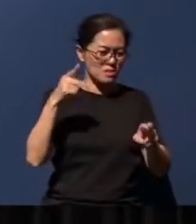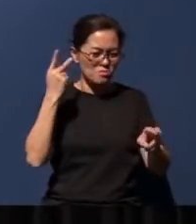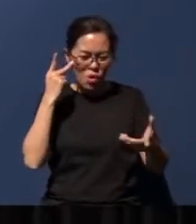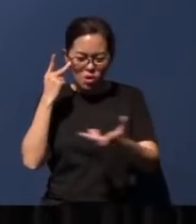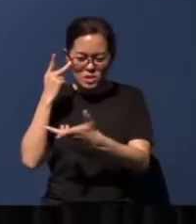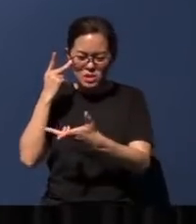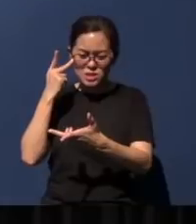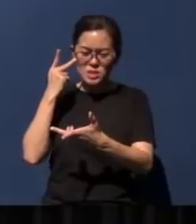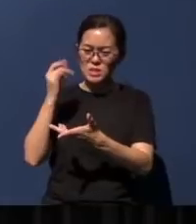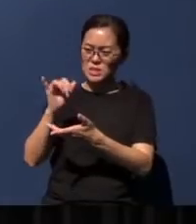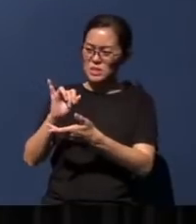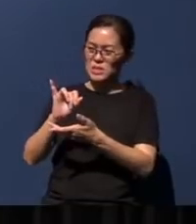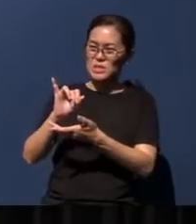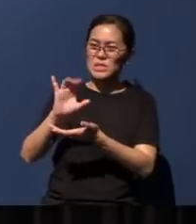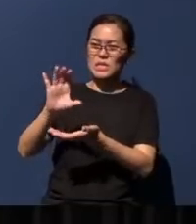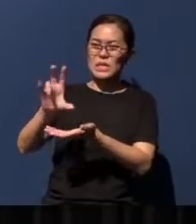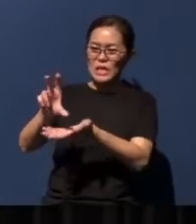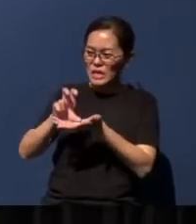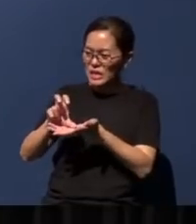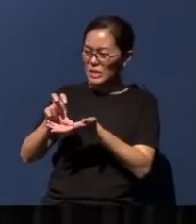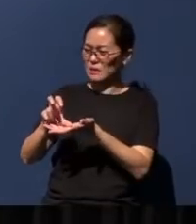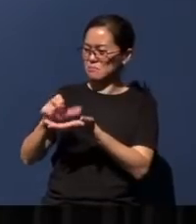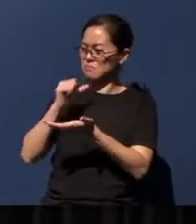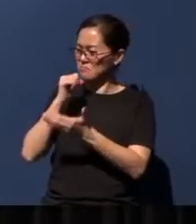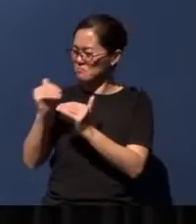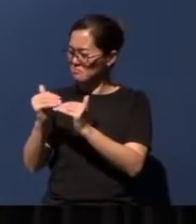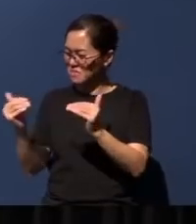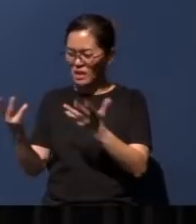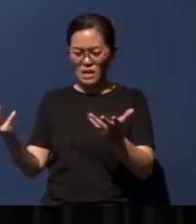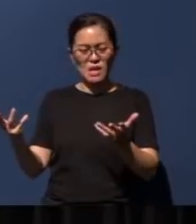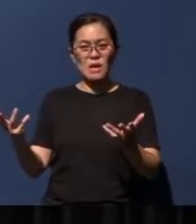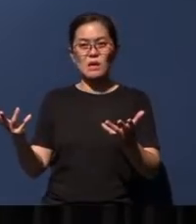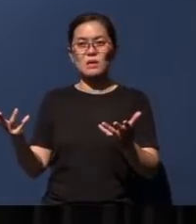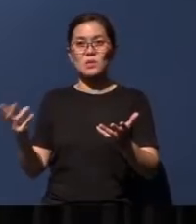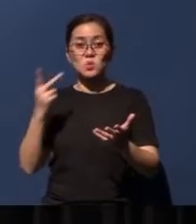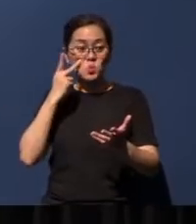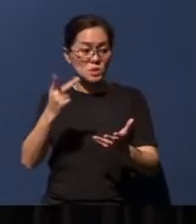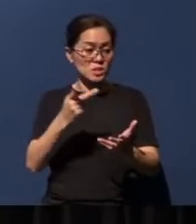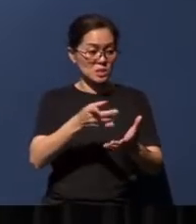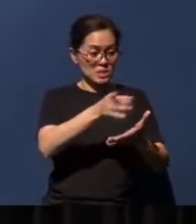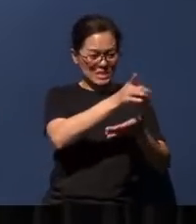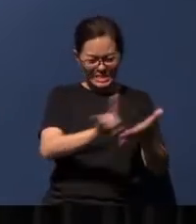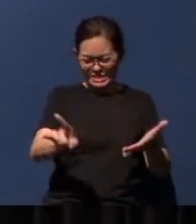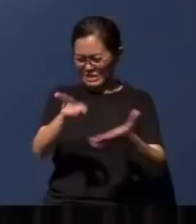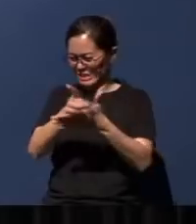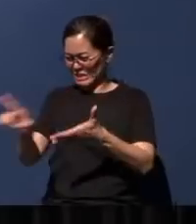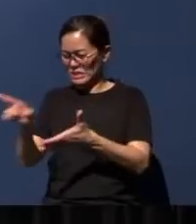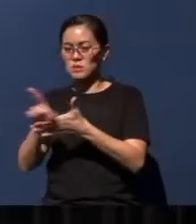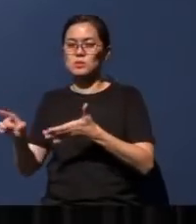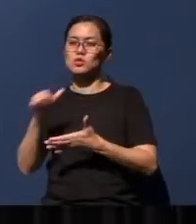by income inequality. You know, this divisiveness is not unique to the US.